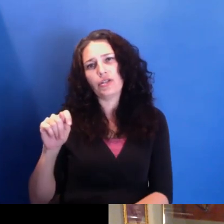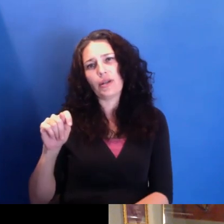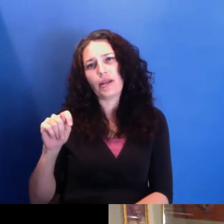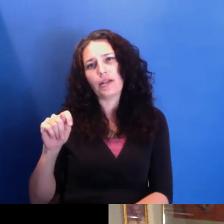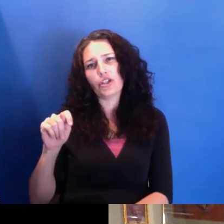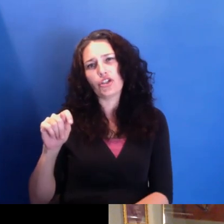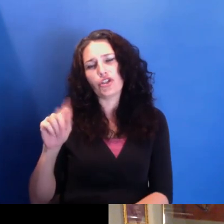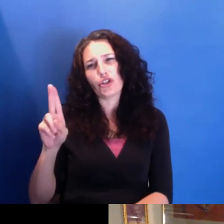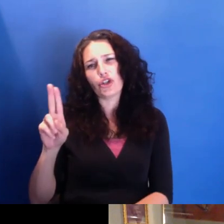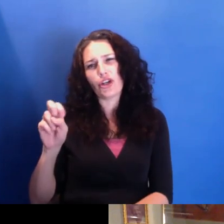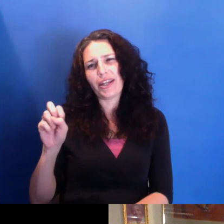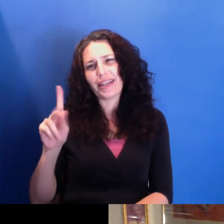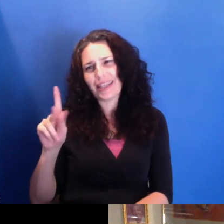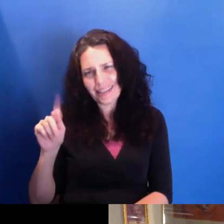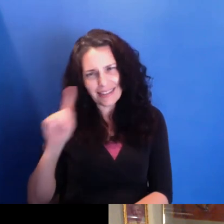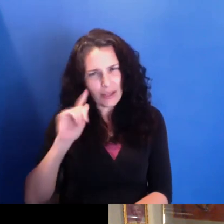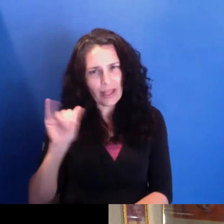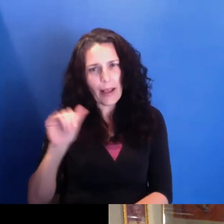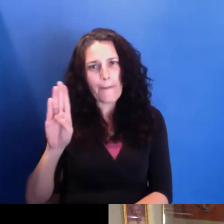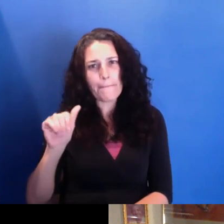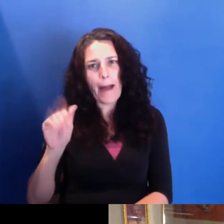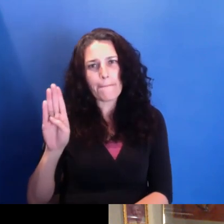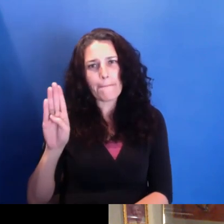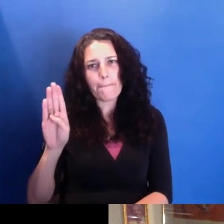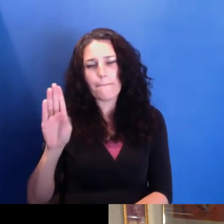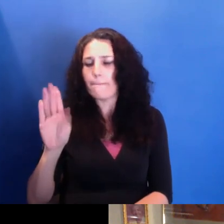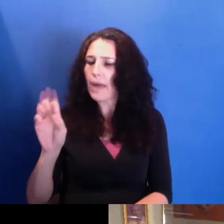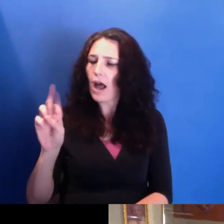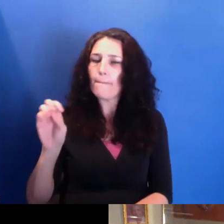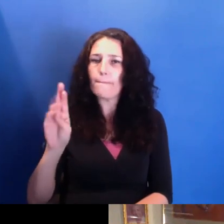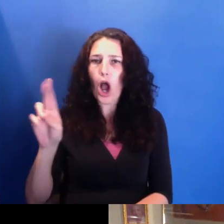get close to the footage I'm-- I'm-- I'm lifted. It means so much to me.